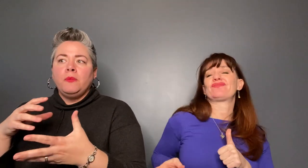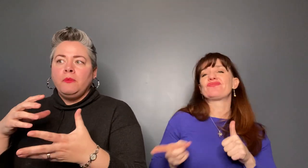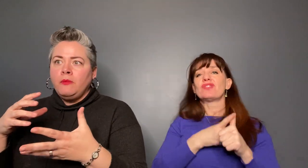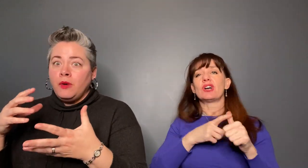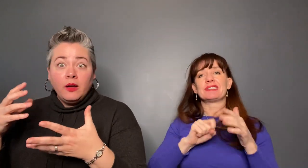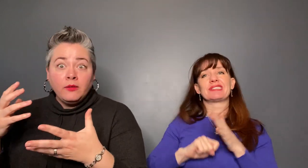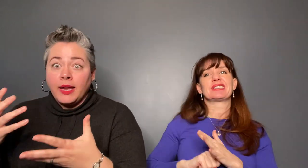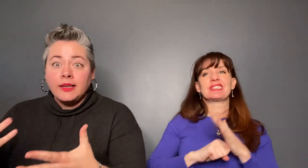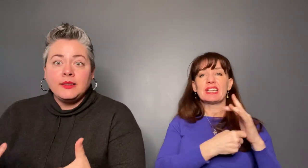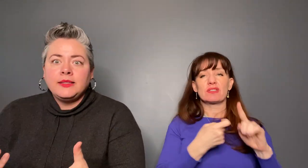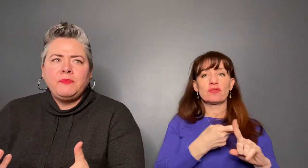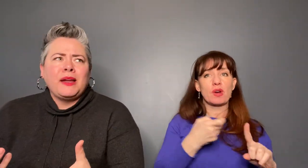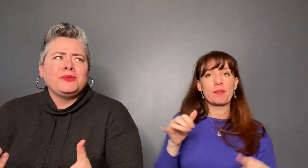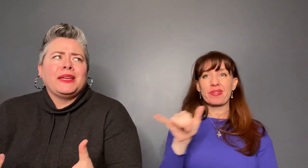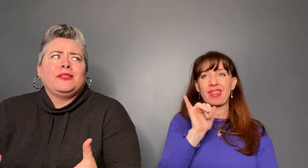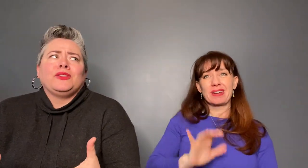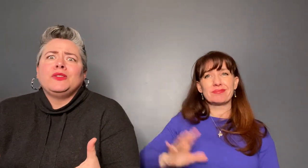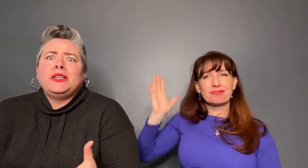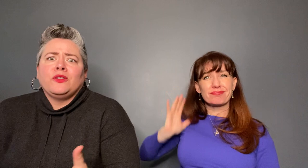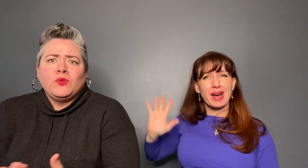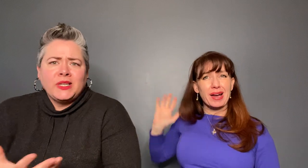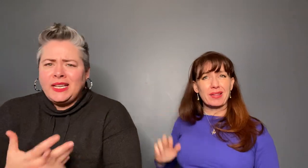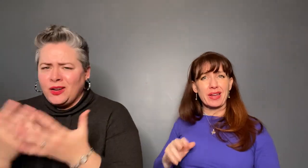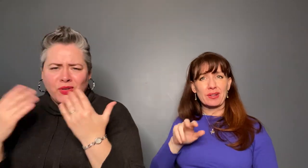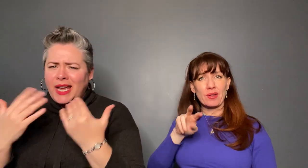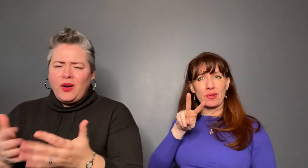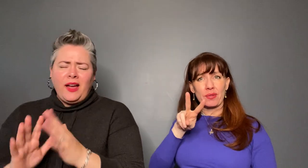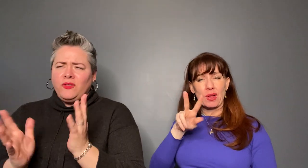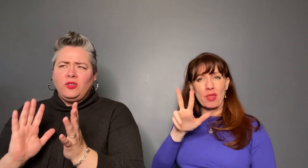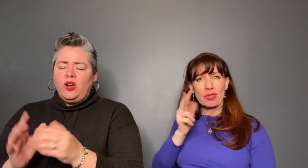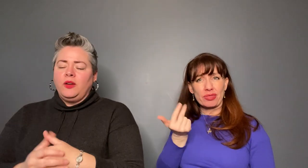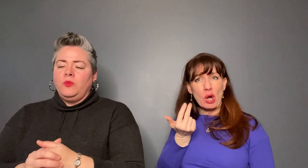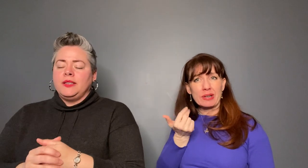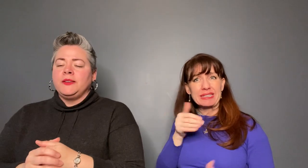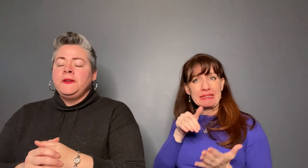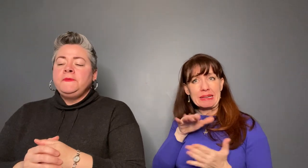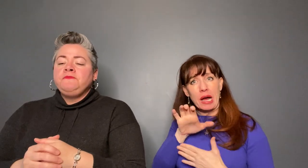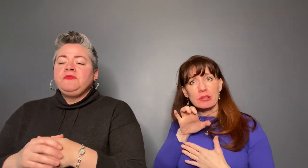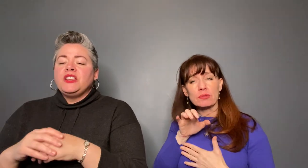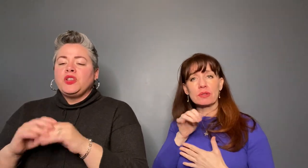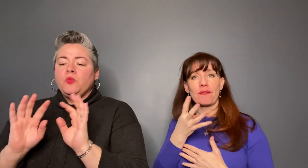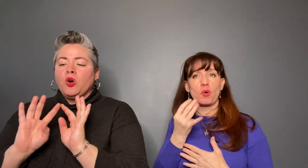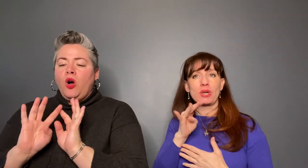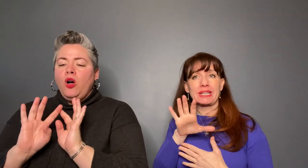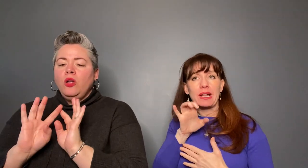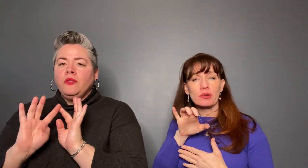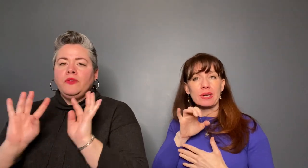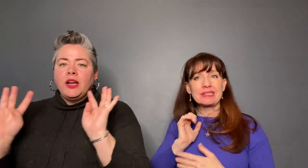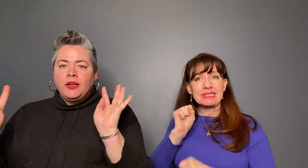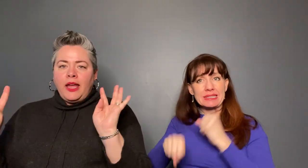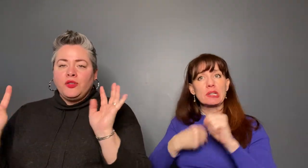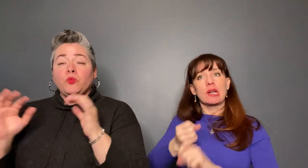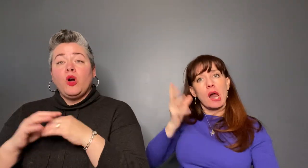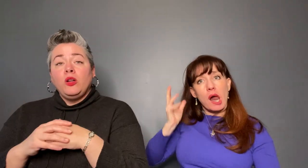1300s or the 1400s, however long it was. So we're all there together